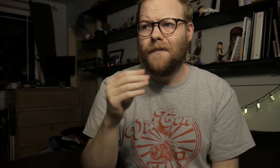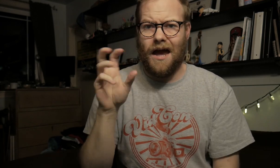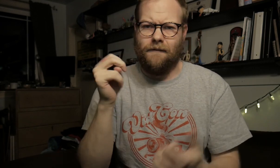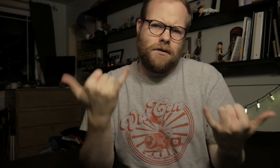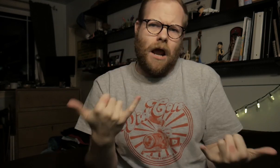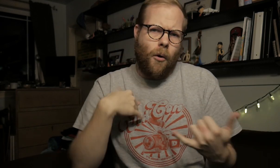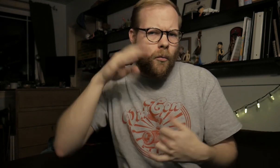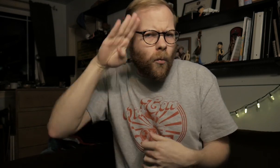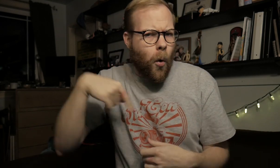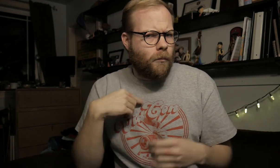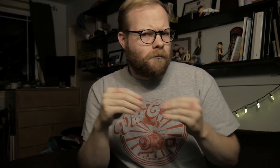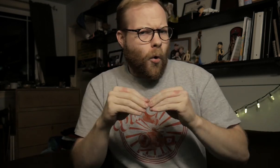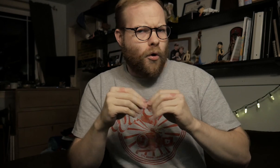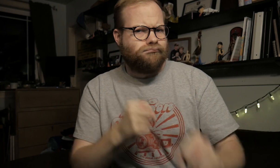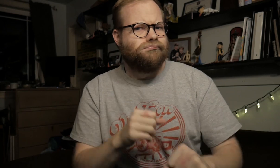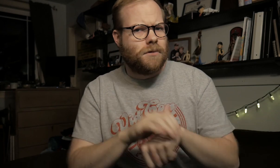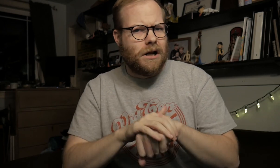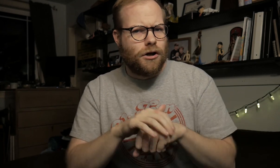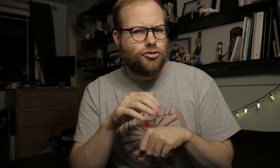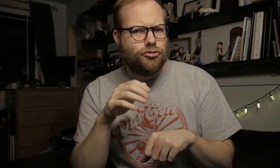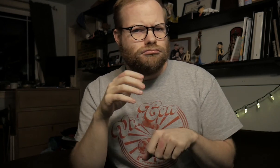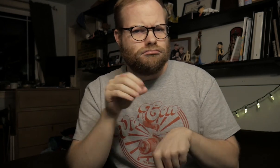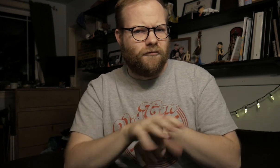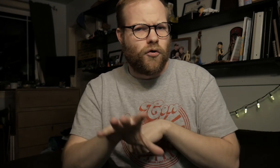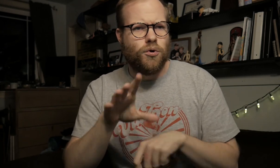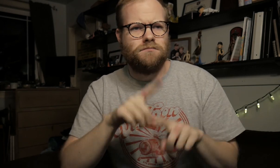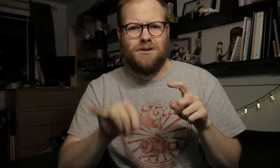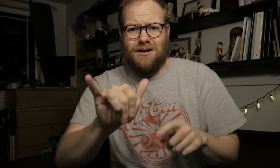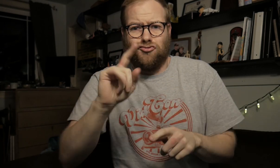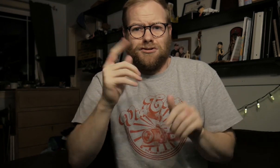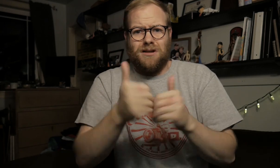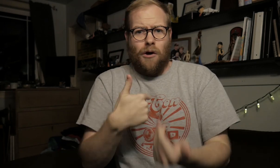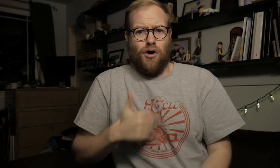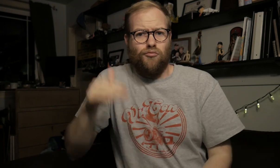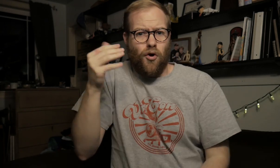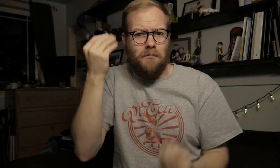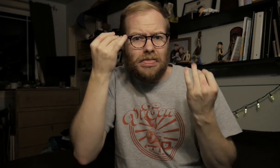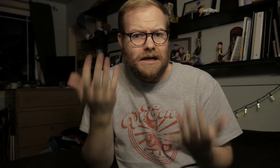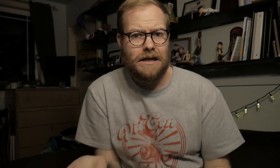And even now, I know I'm more English-influenced but that's just how I grew up thinking.